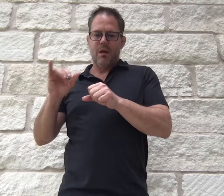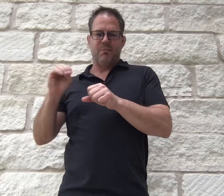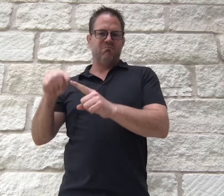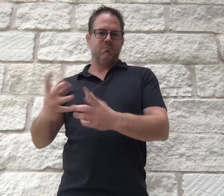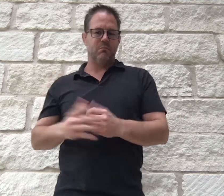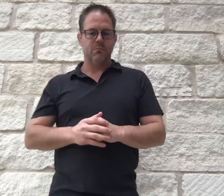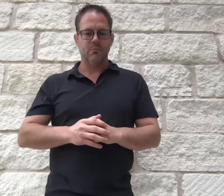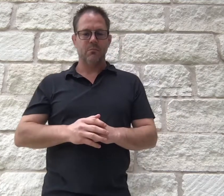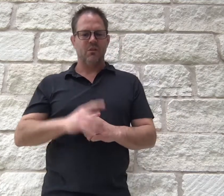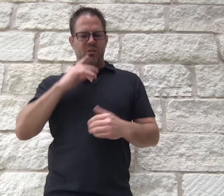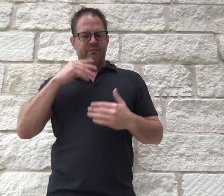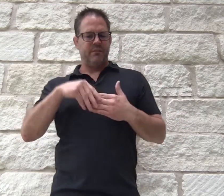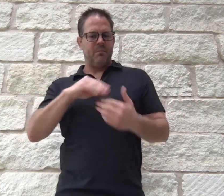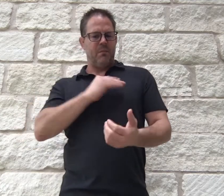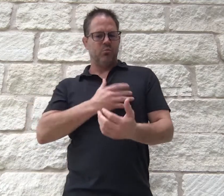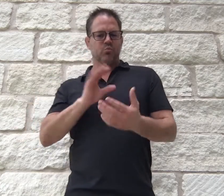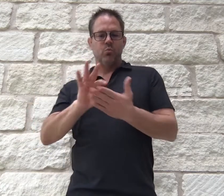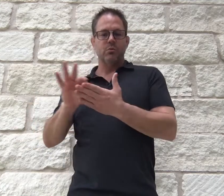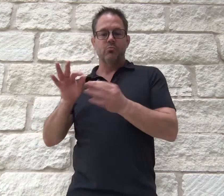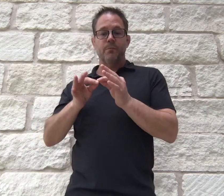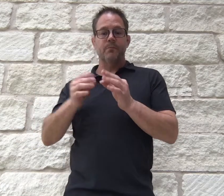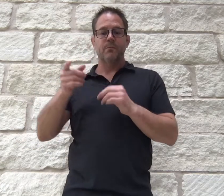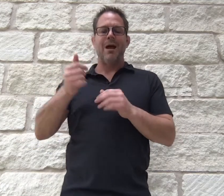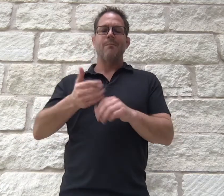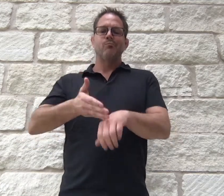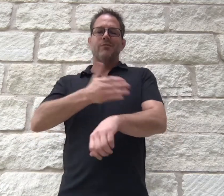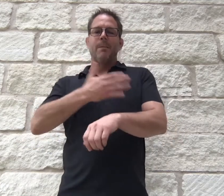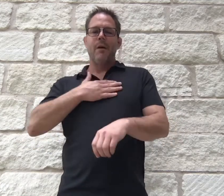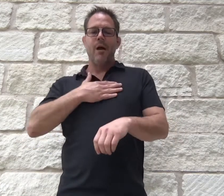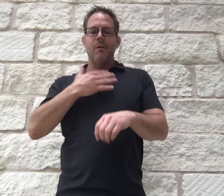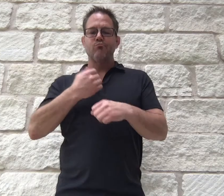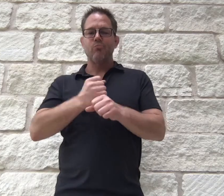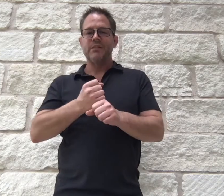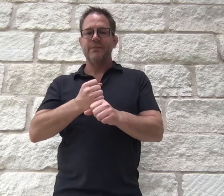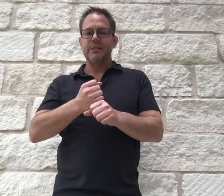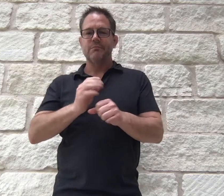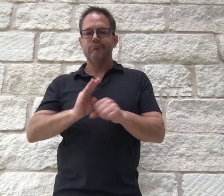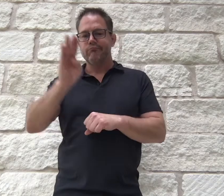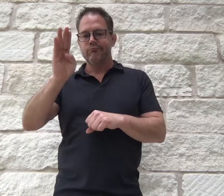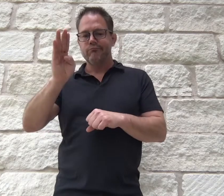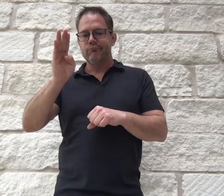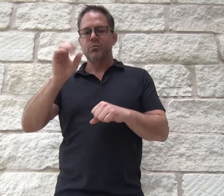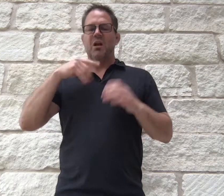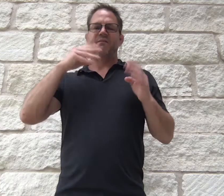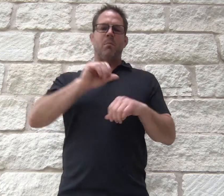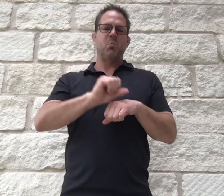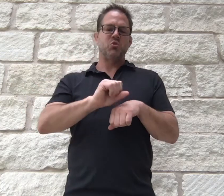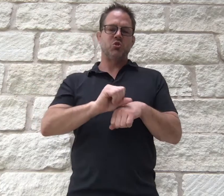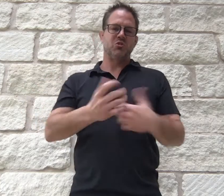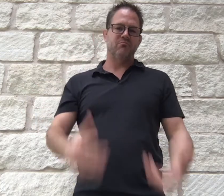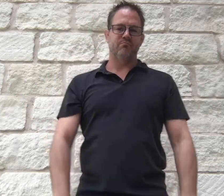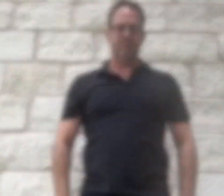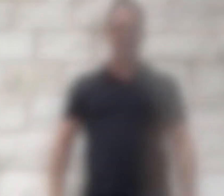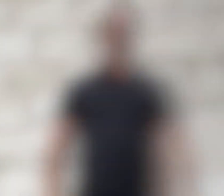and vocabulary at IBM. The flexibility and power of choice all helped improve my overall productivity and enabled me to concentrate on my work.